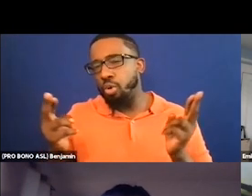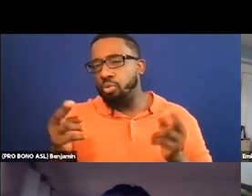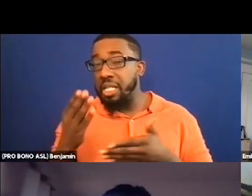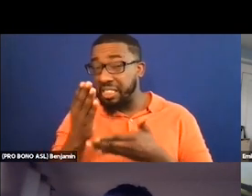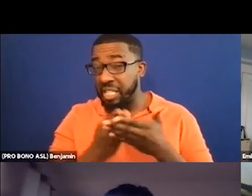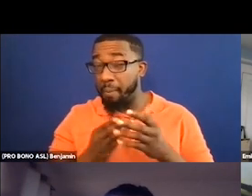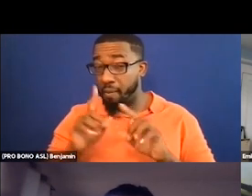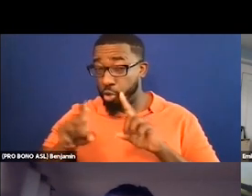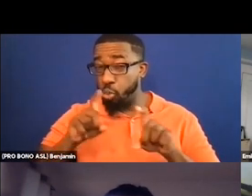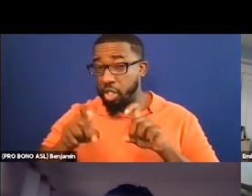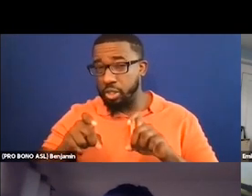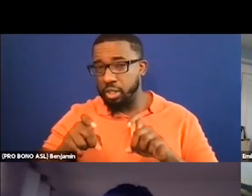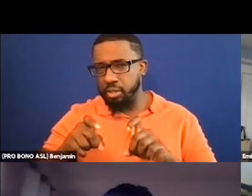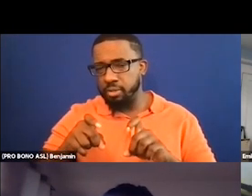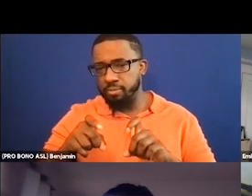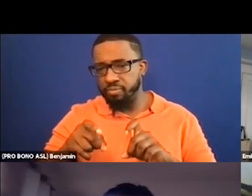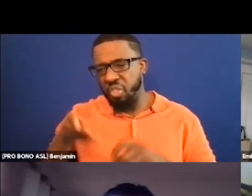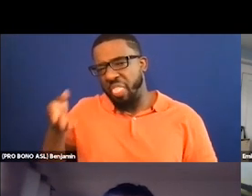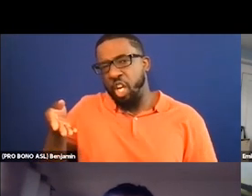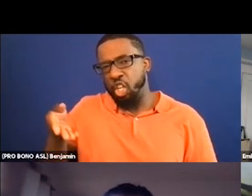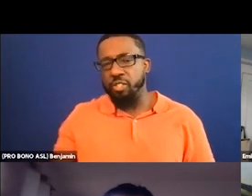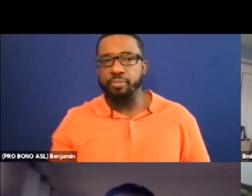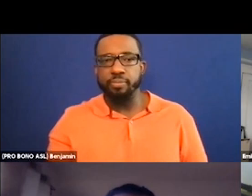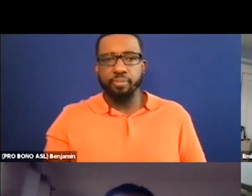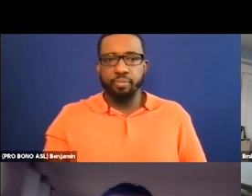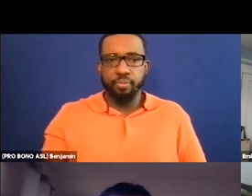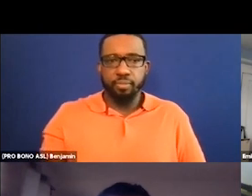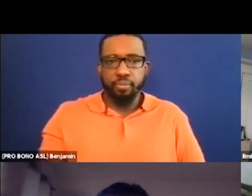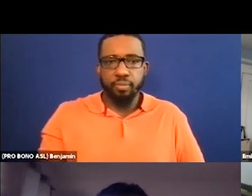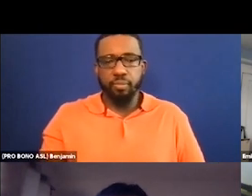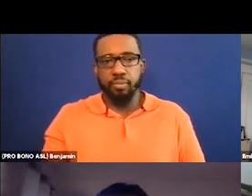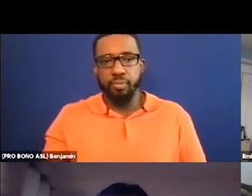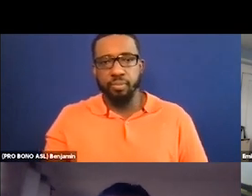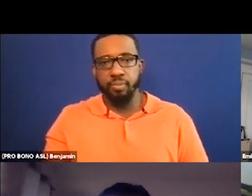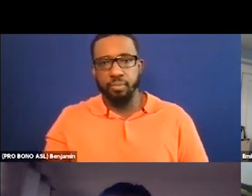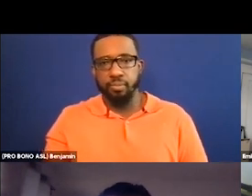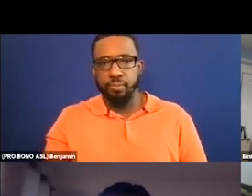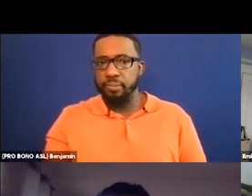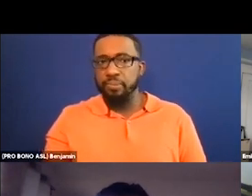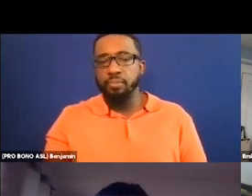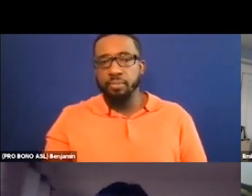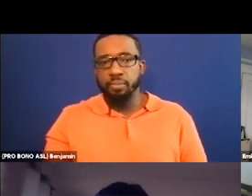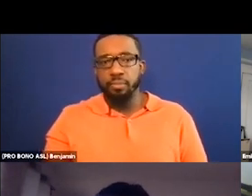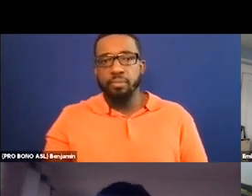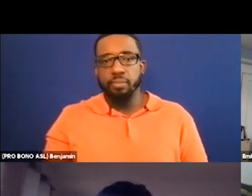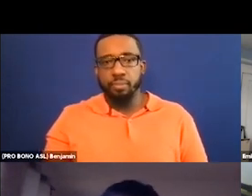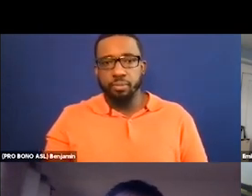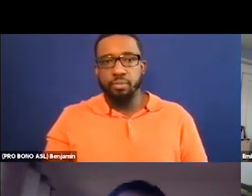And then if I can actually keep Emily and Thomas a moment -- I think this is a really great question.